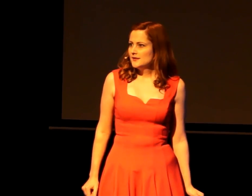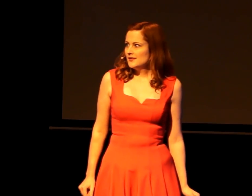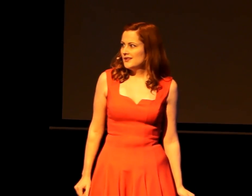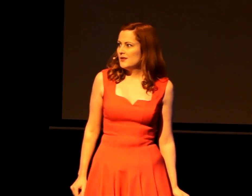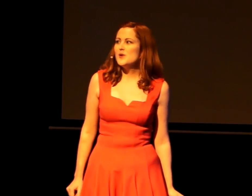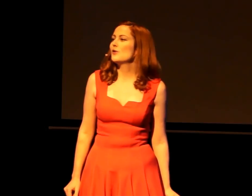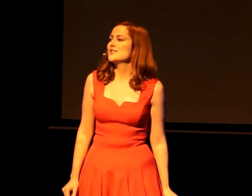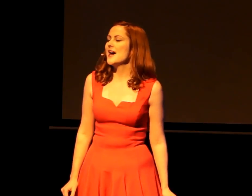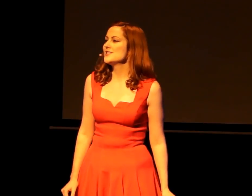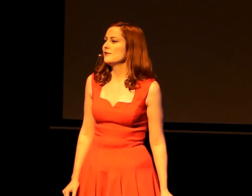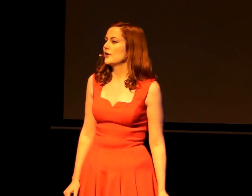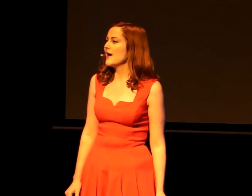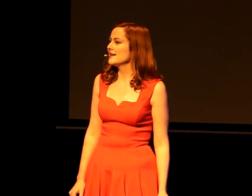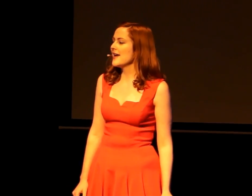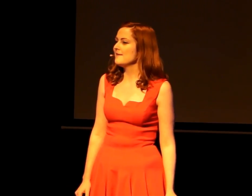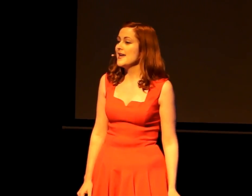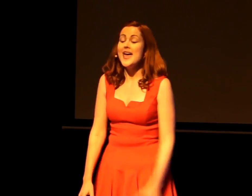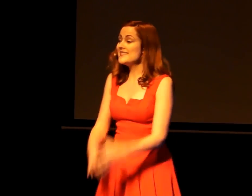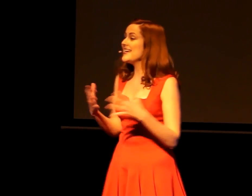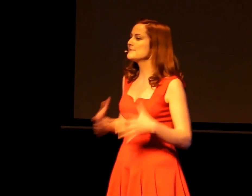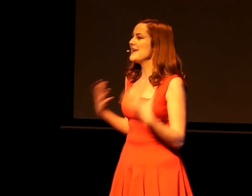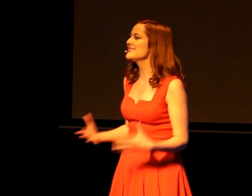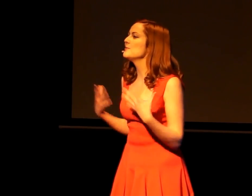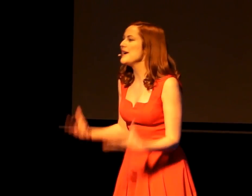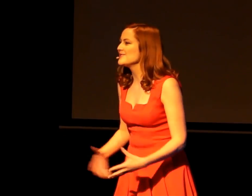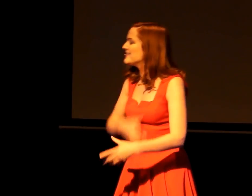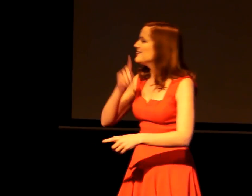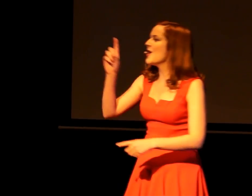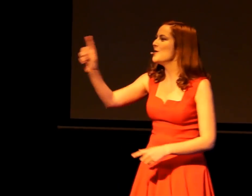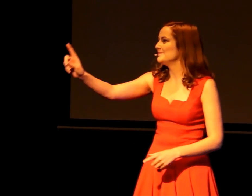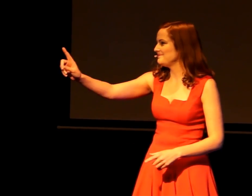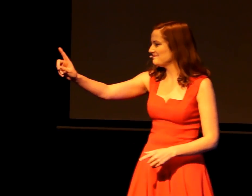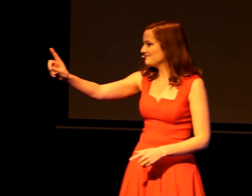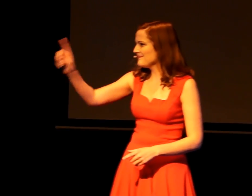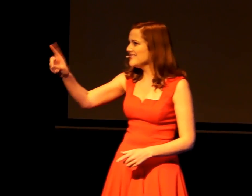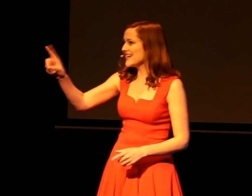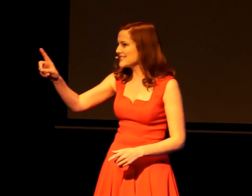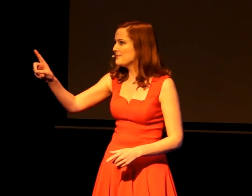We'll cross eyes over a crowded café as he explains to the waitress that, no, it's actually pronounced